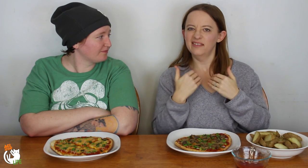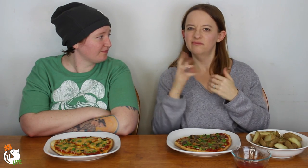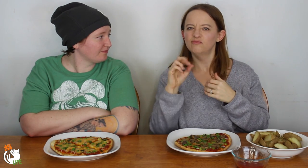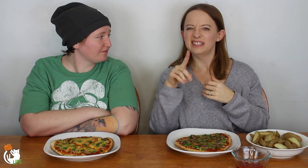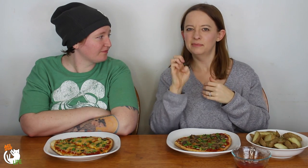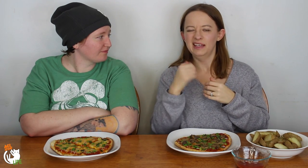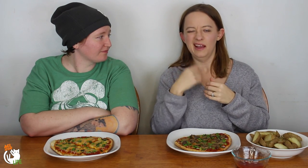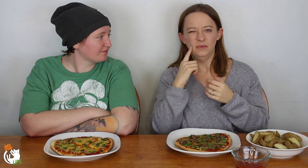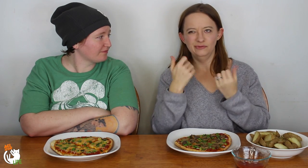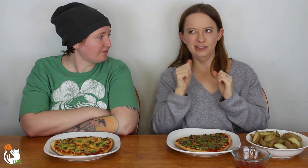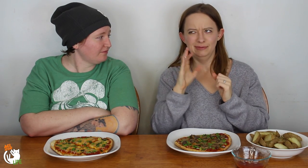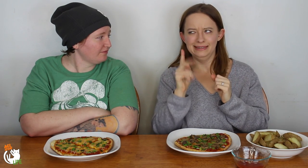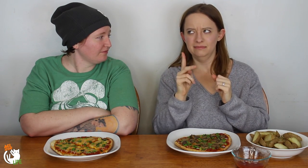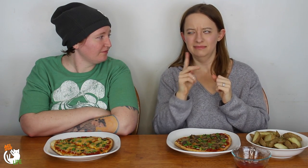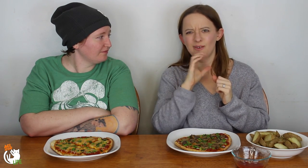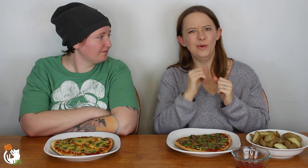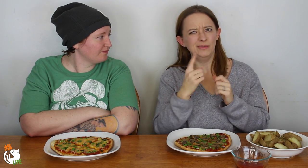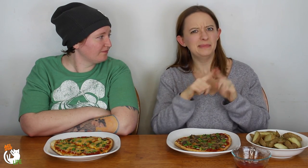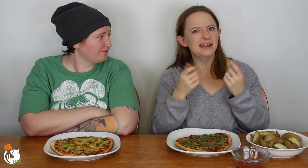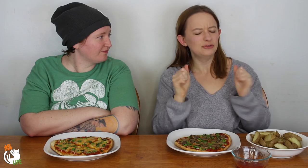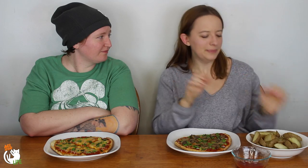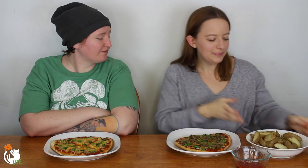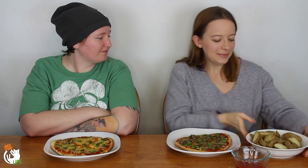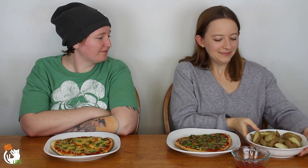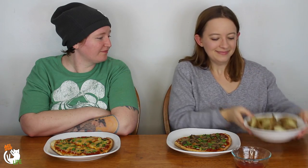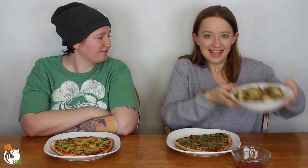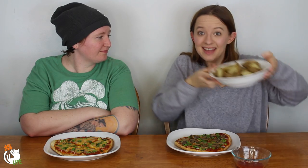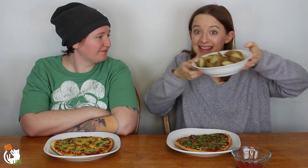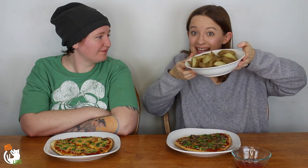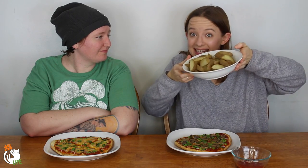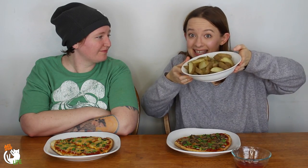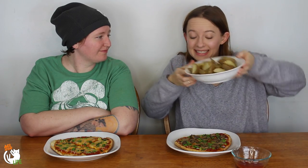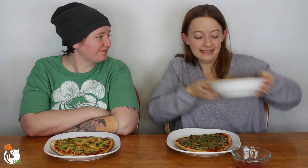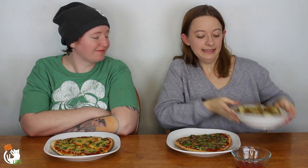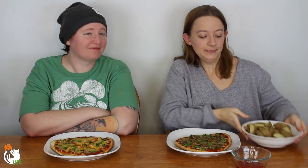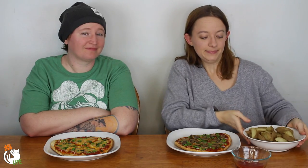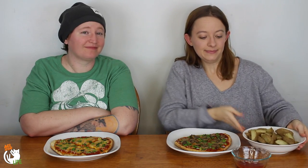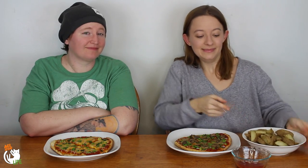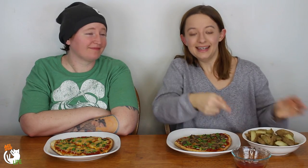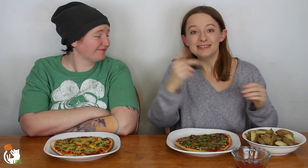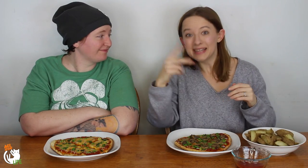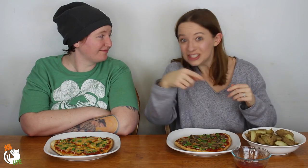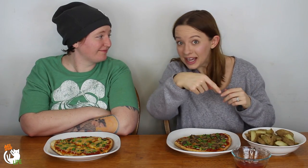I have a recipe, which I will try to link -- it's pretty old, but I will try. Here's that!